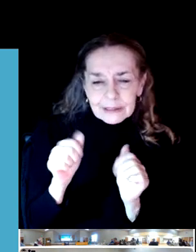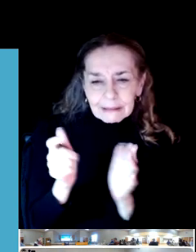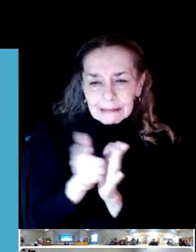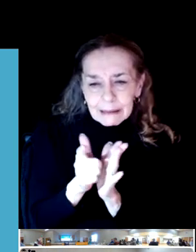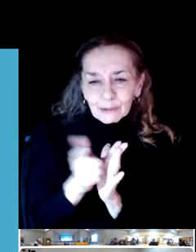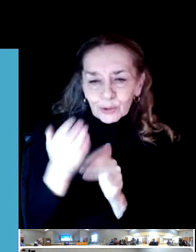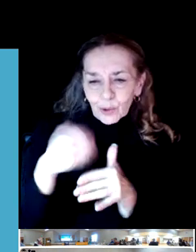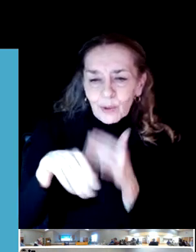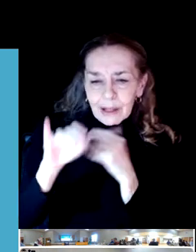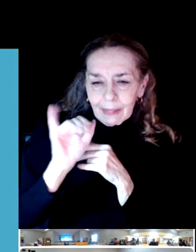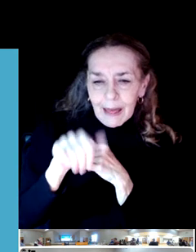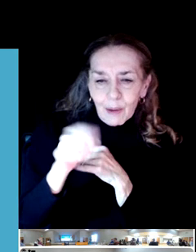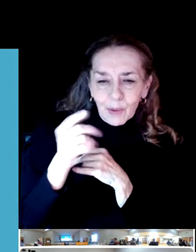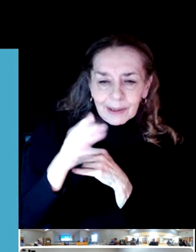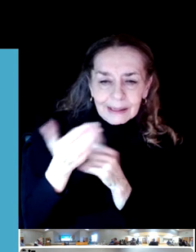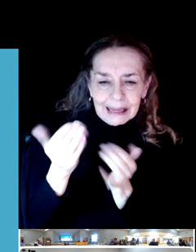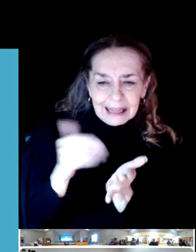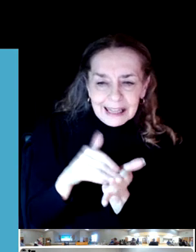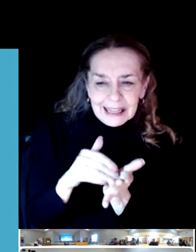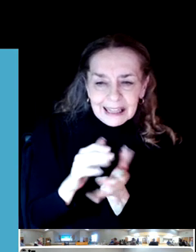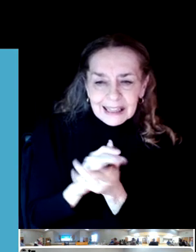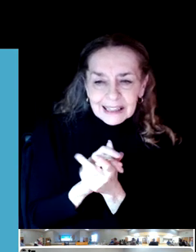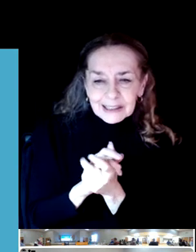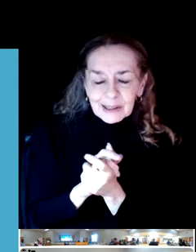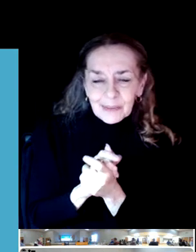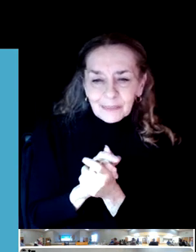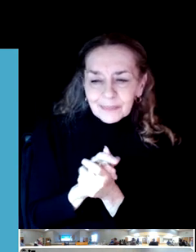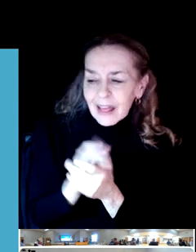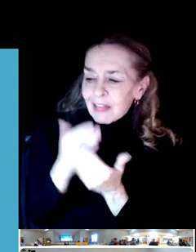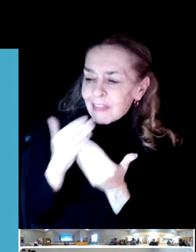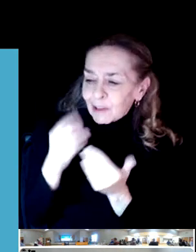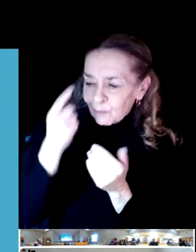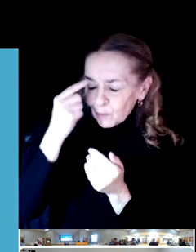Thank you so much for that feedback. So we'll have that noted here.